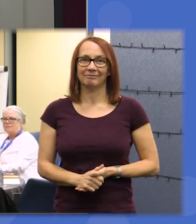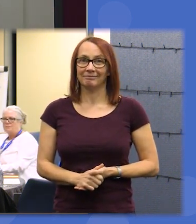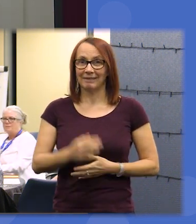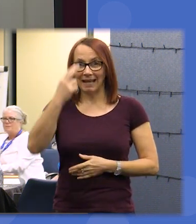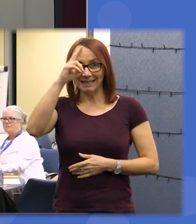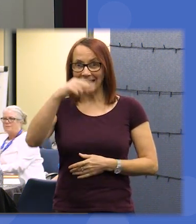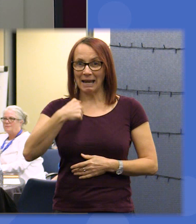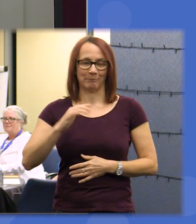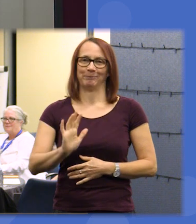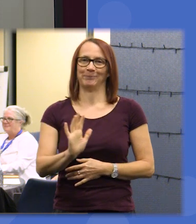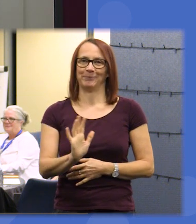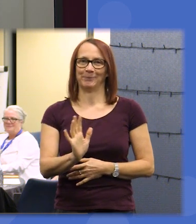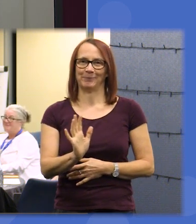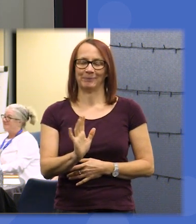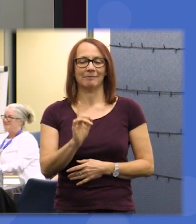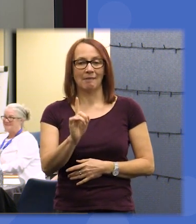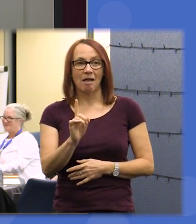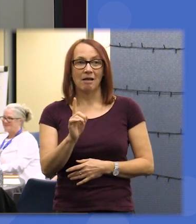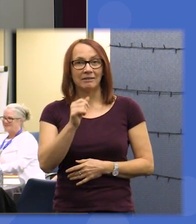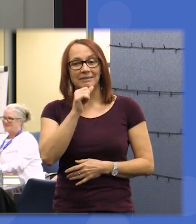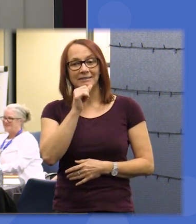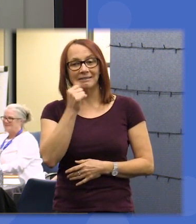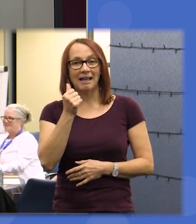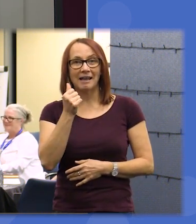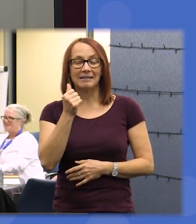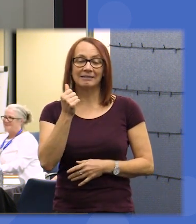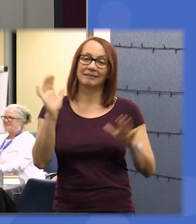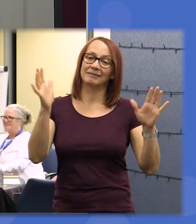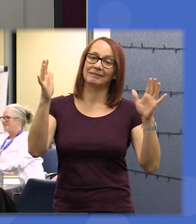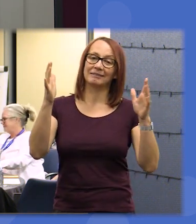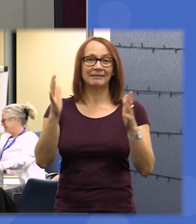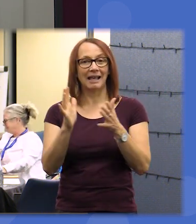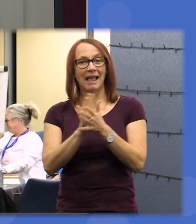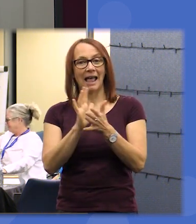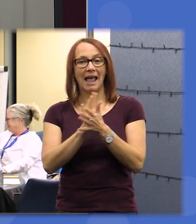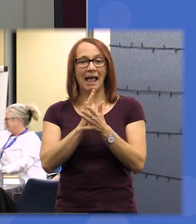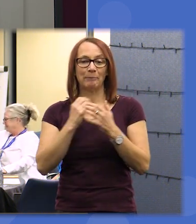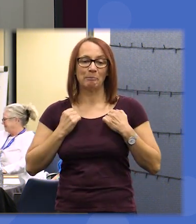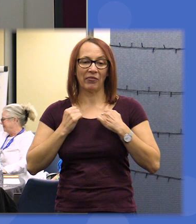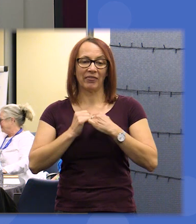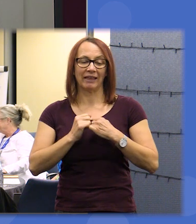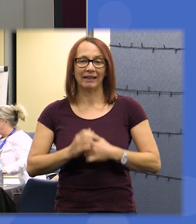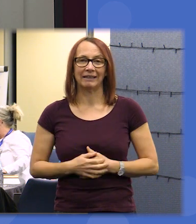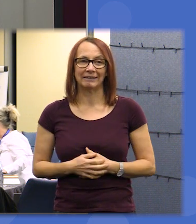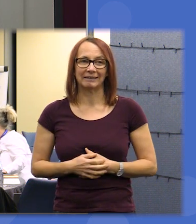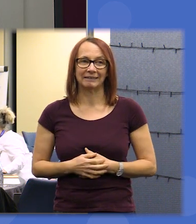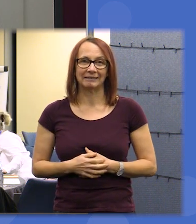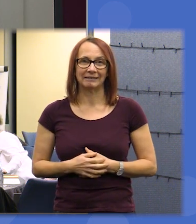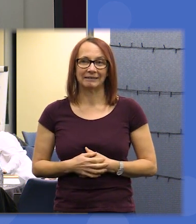like to identify themselves but we thought it'd be nice to do a collective round of happy birthday maybe say Assemblymember unless you do want to